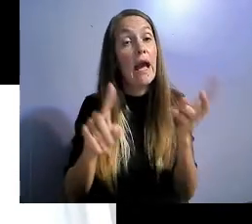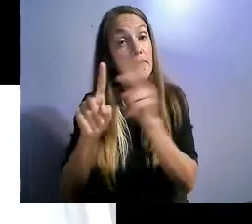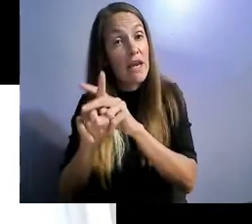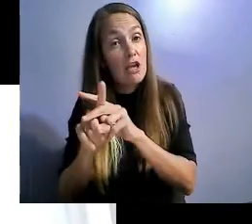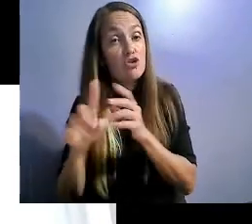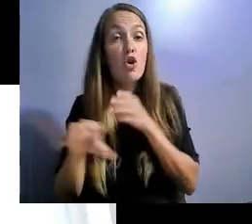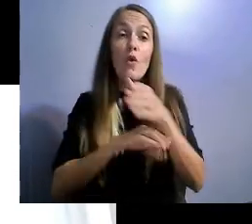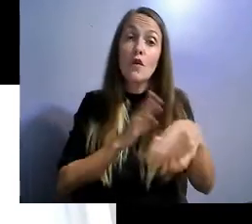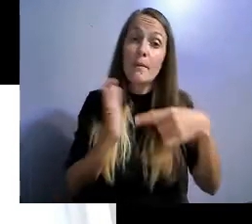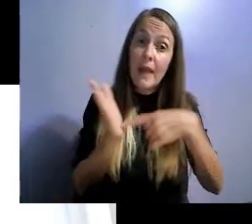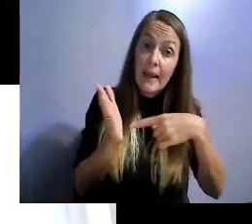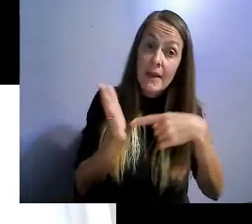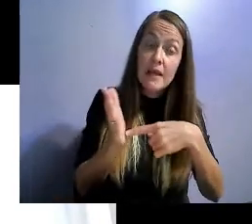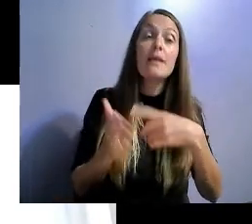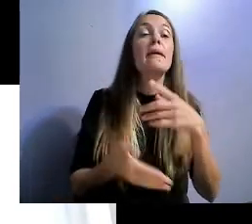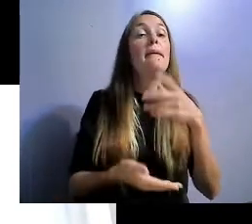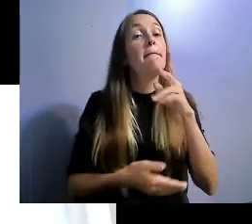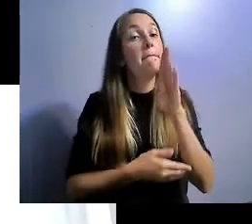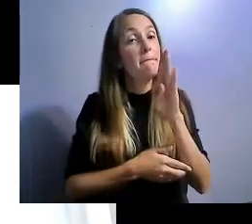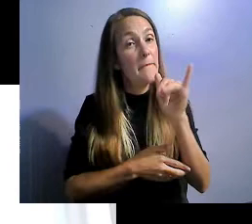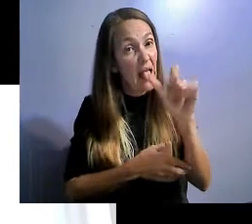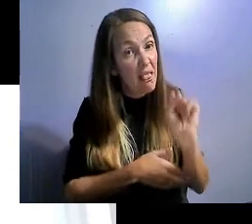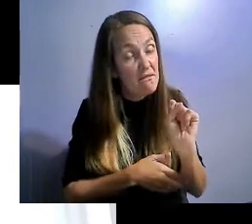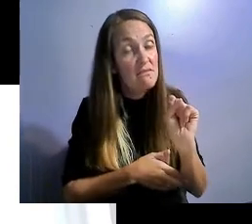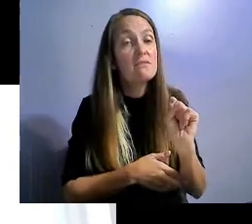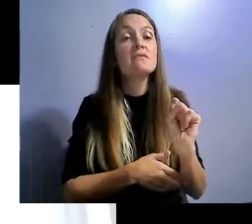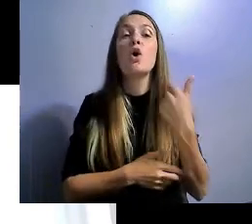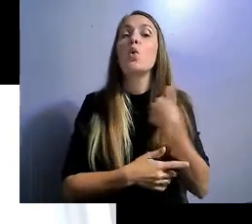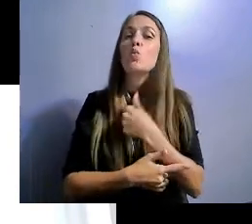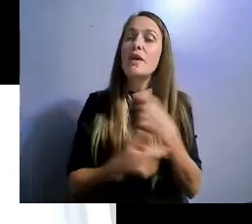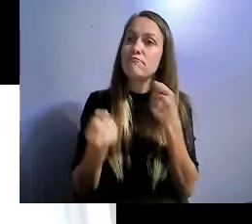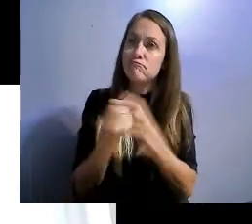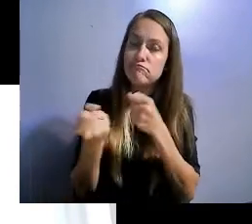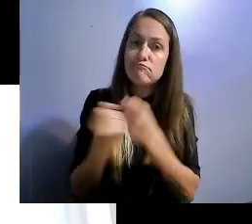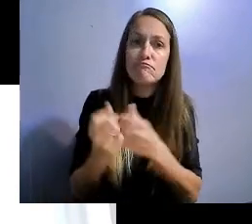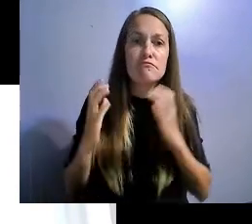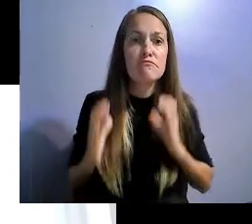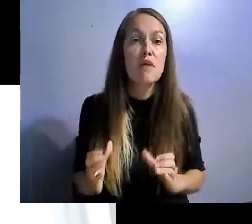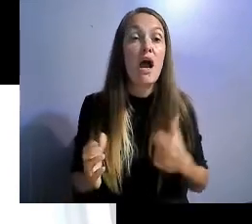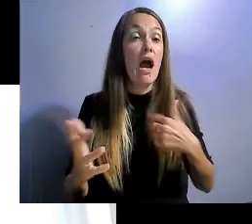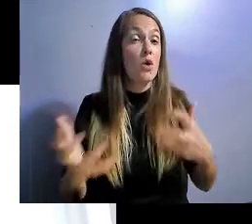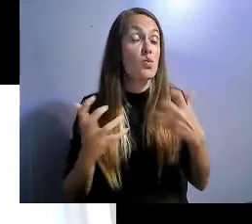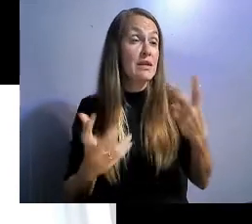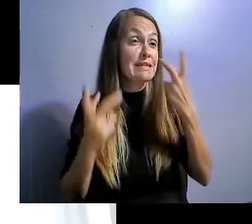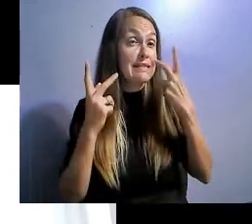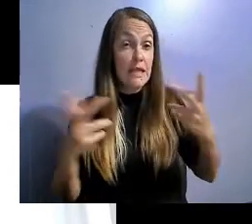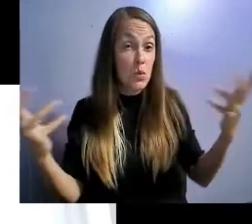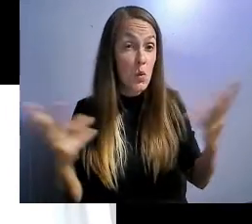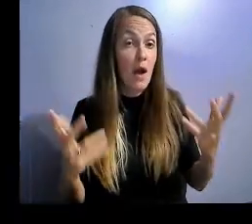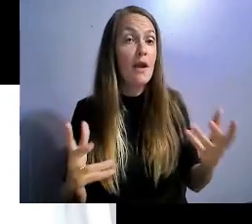I would like to see more overpayment experts to help get Social Security resolved.